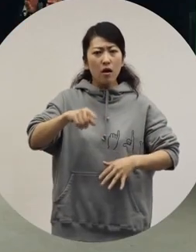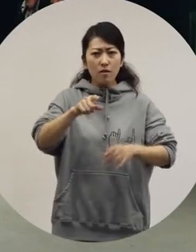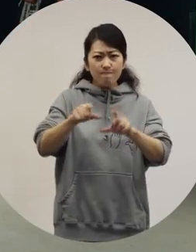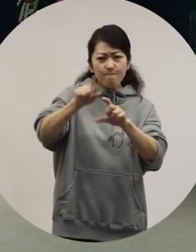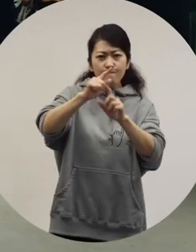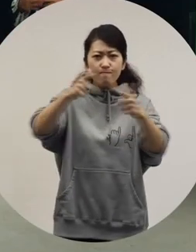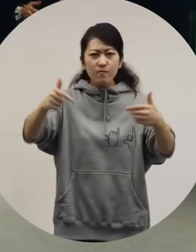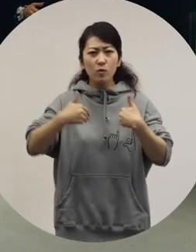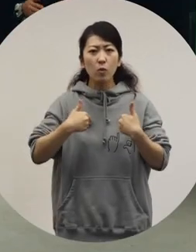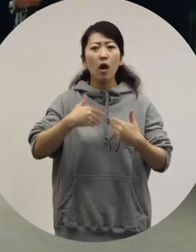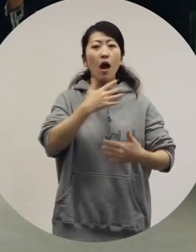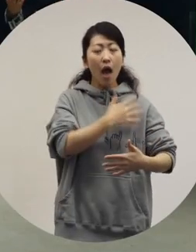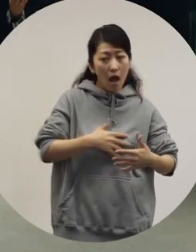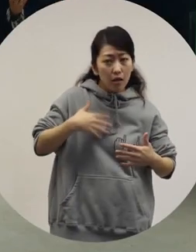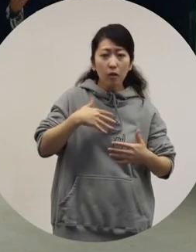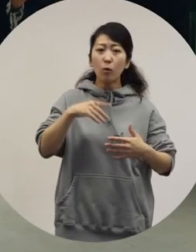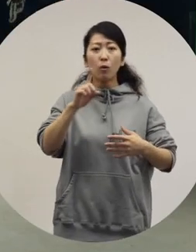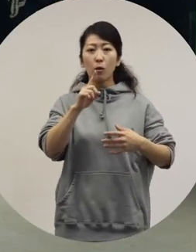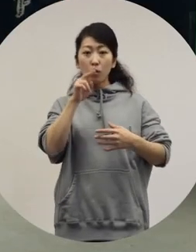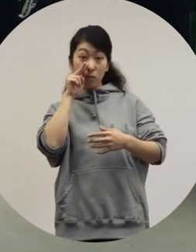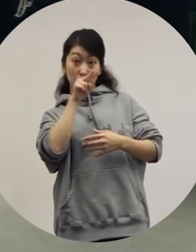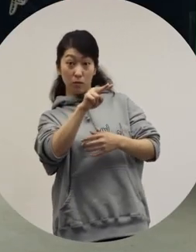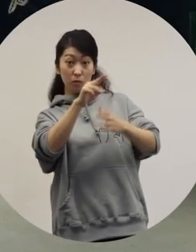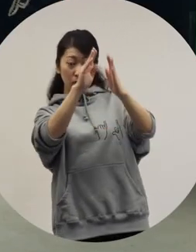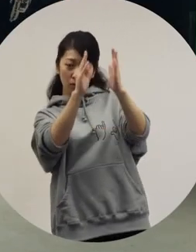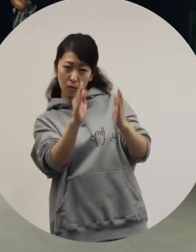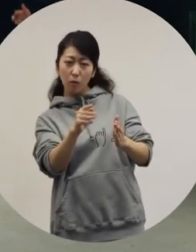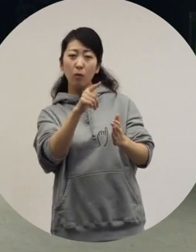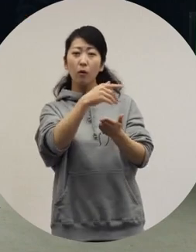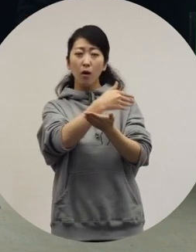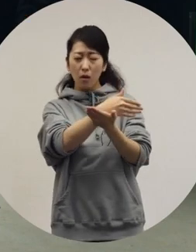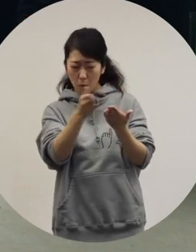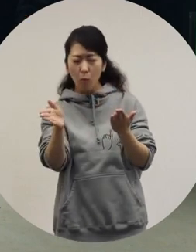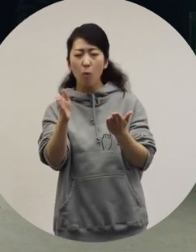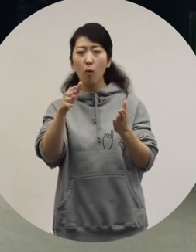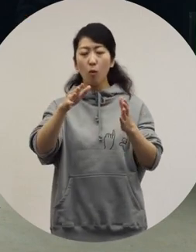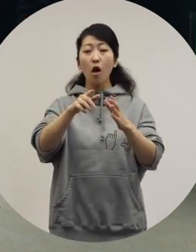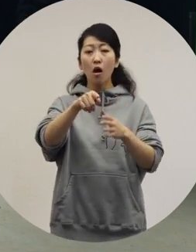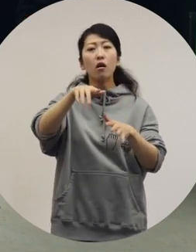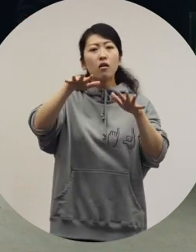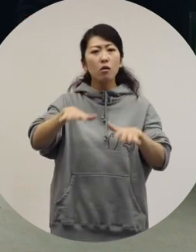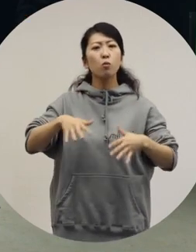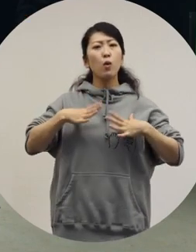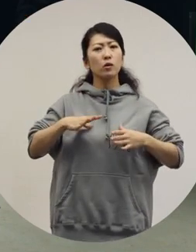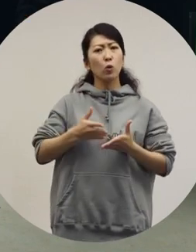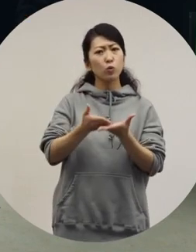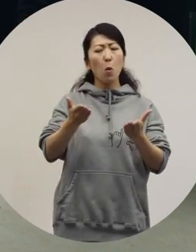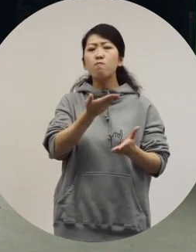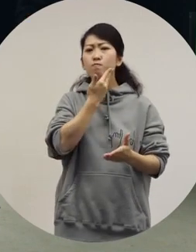for both visible and invisible features. That is the theme of this fashion show.